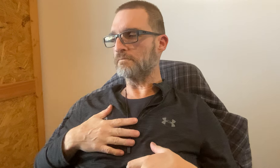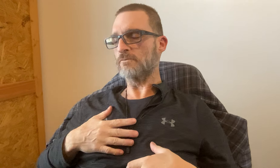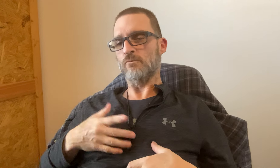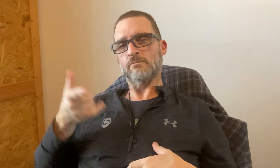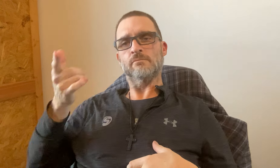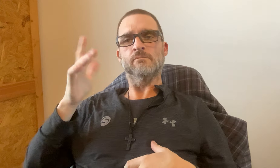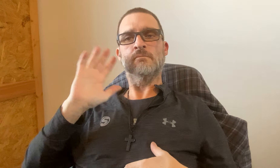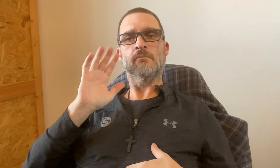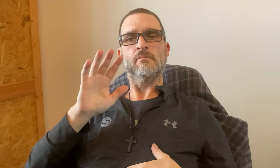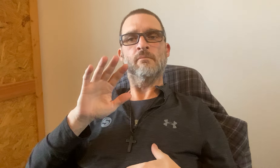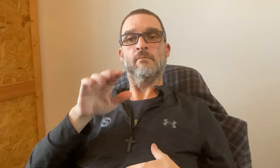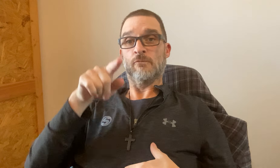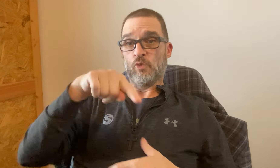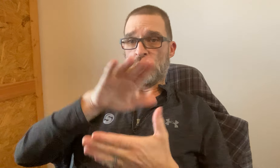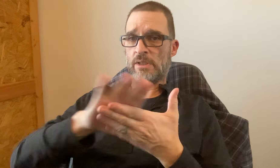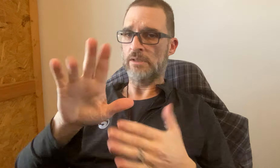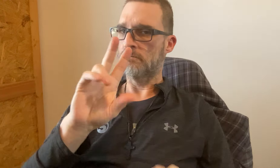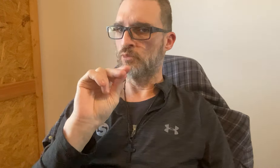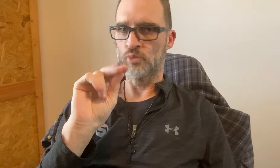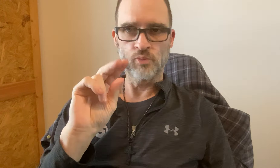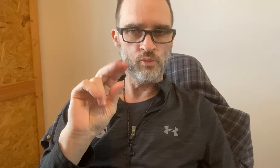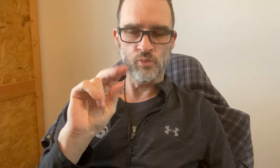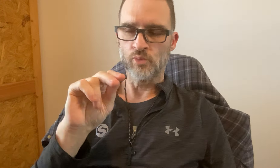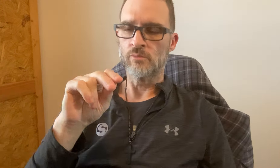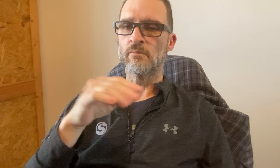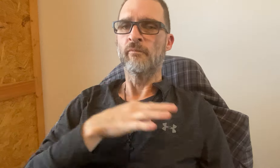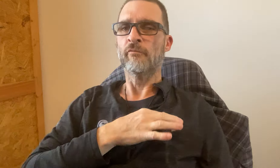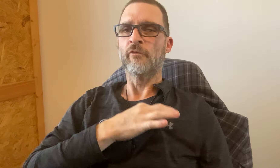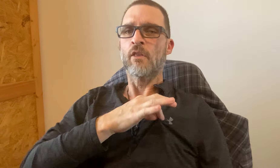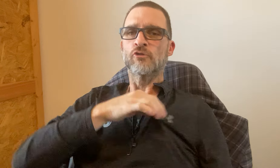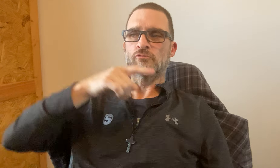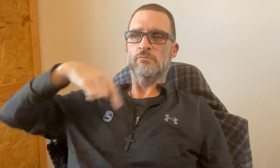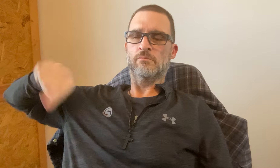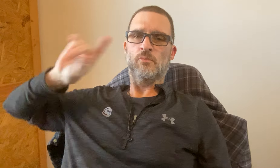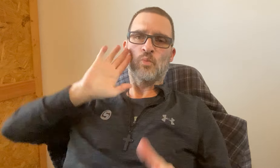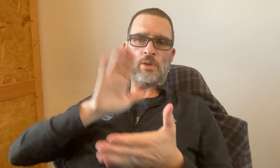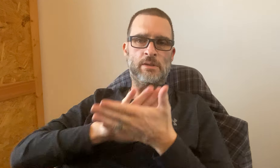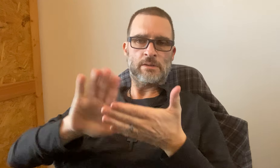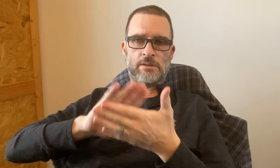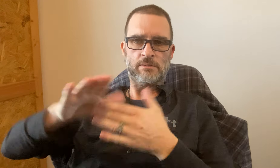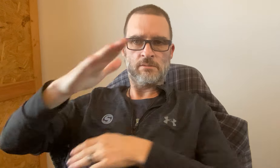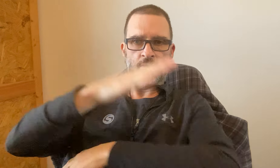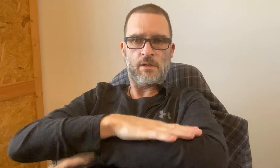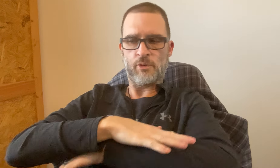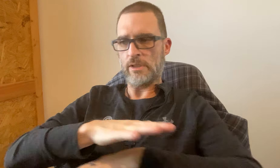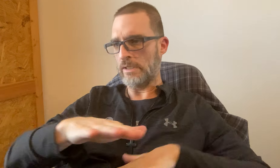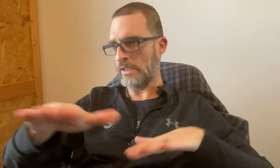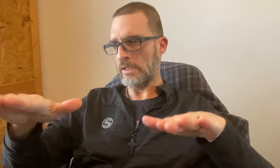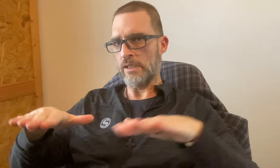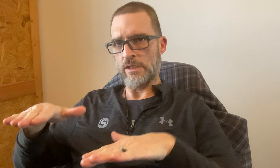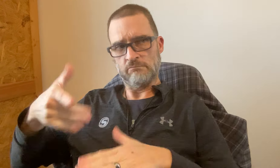and for my lungs. You clean it up, no. Volunteers will clean it up the table.